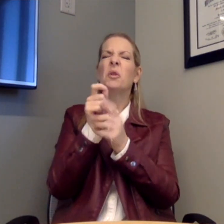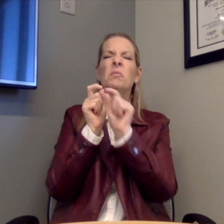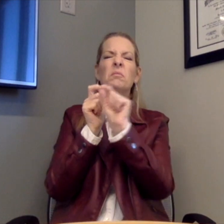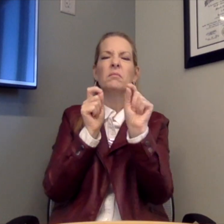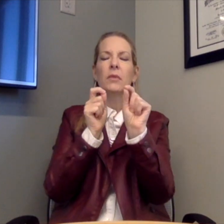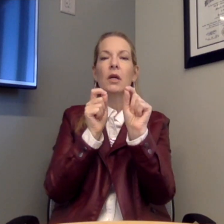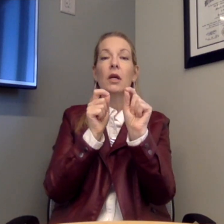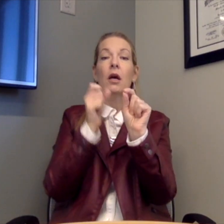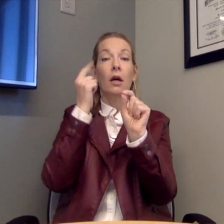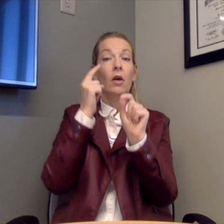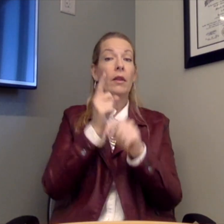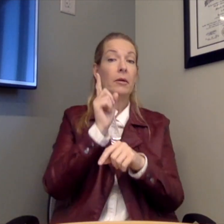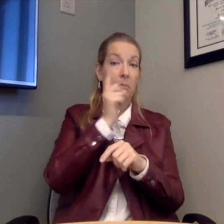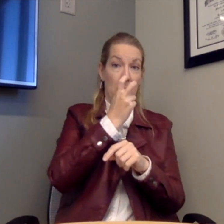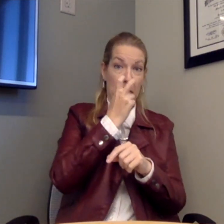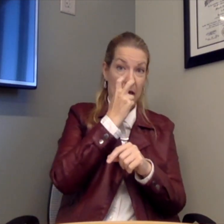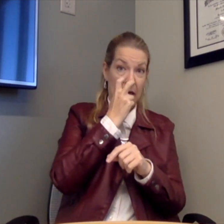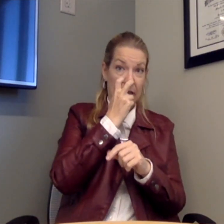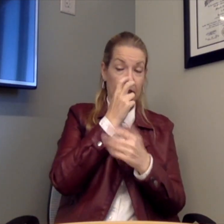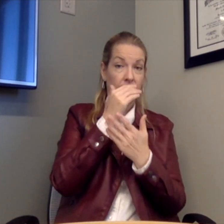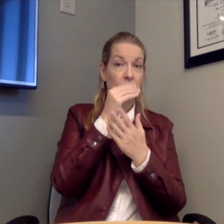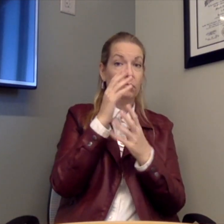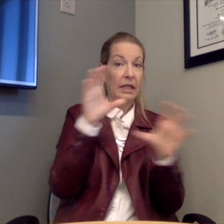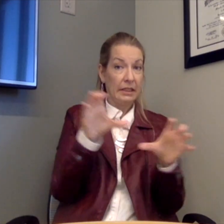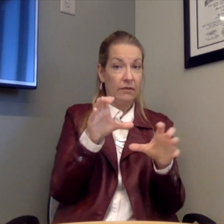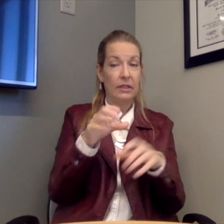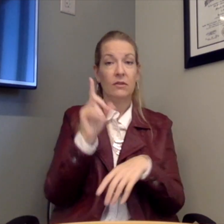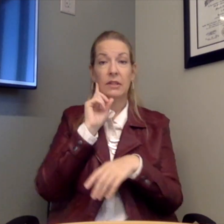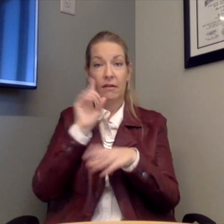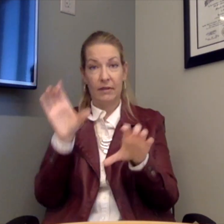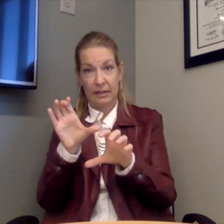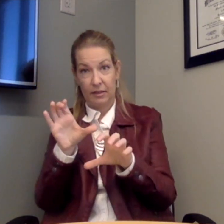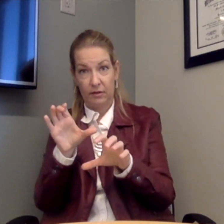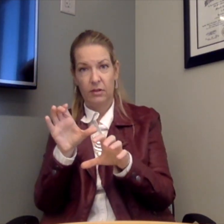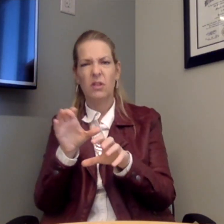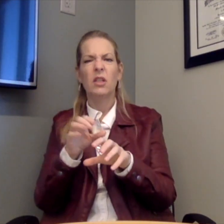to discuss just a few of the deaf and blind list of activities. Those